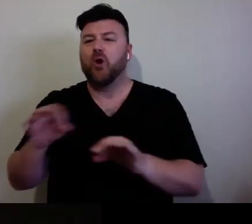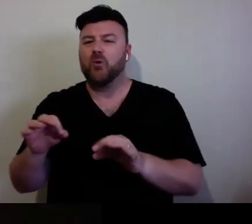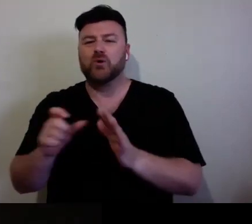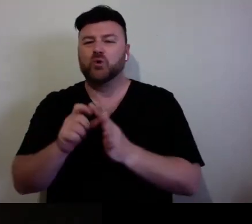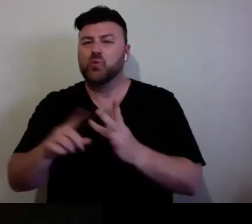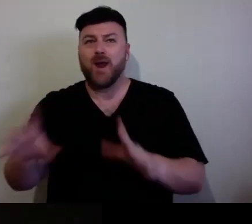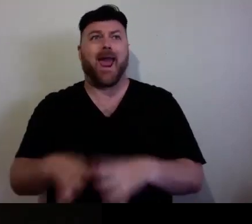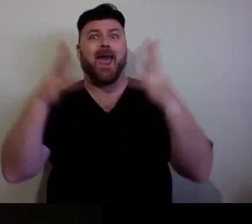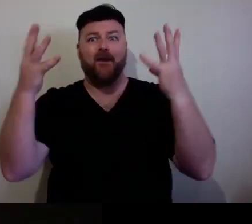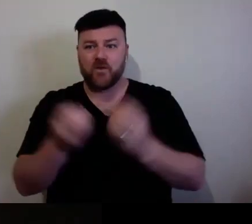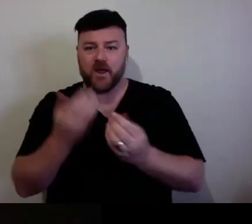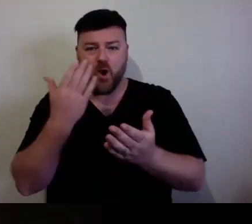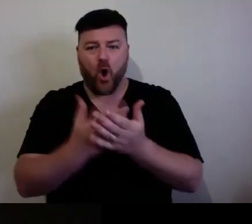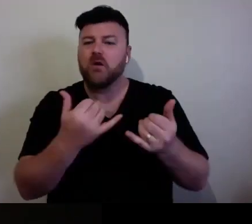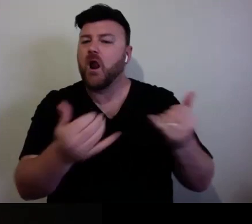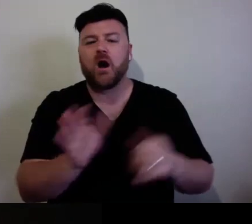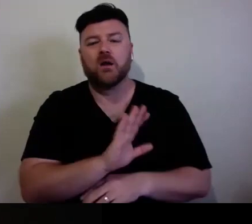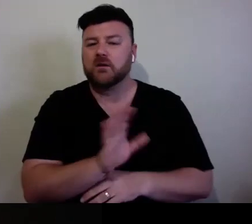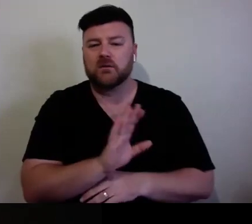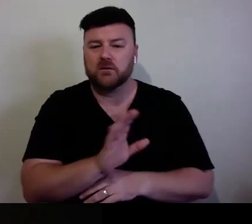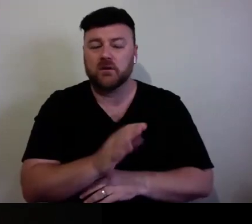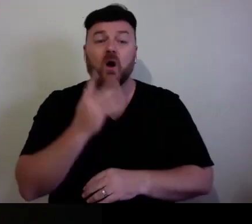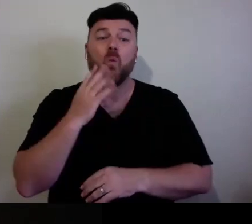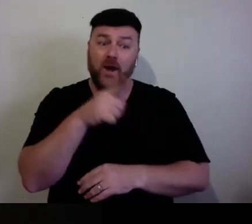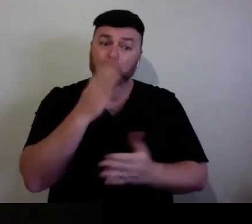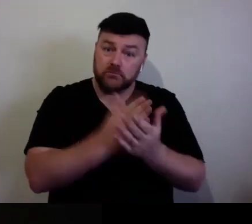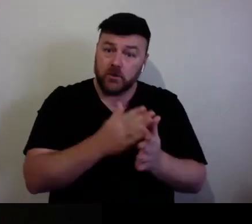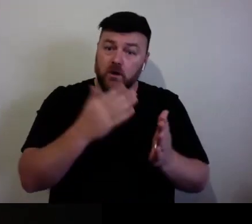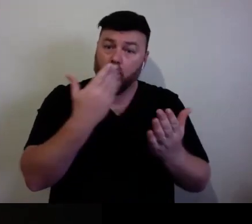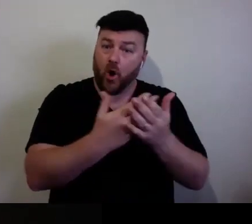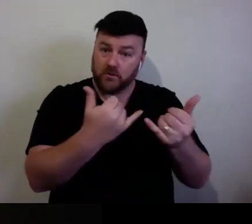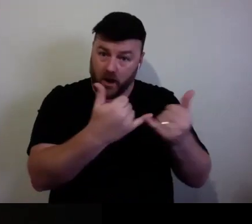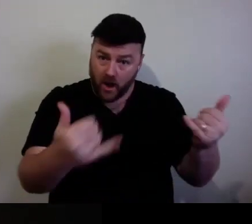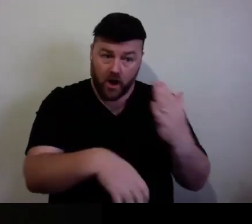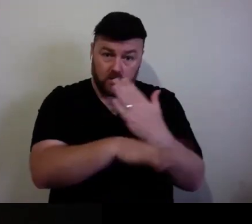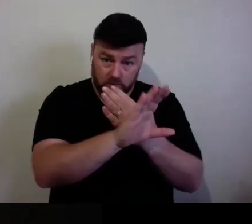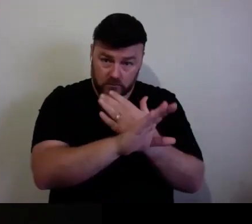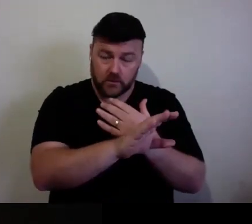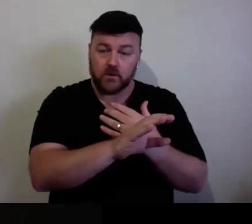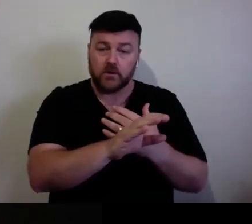And making the times online ones in which you are actually connecting with each other, not just going